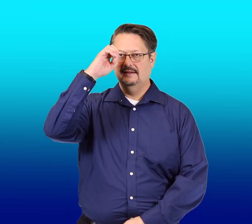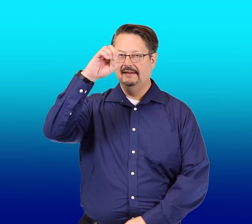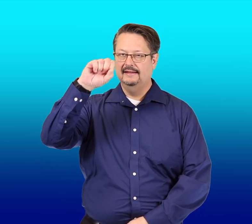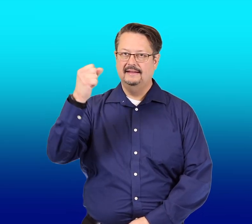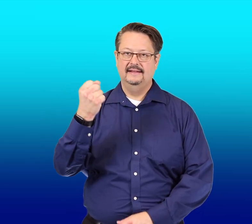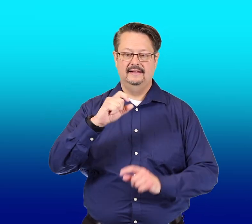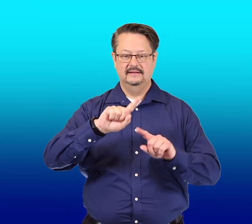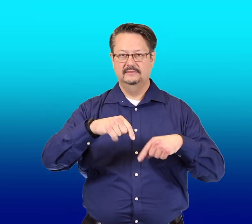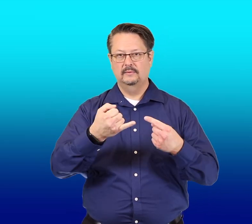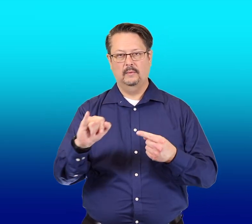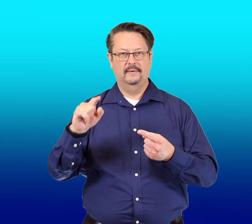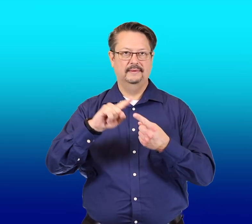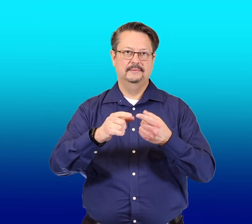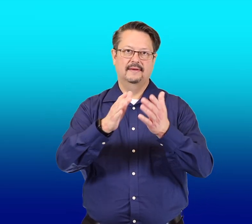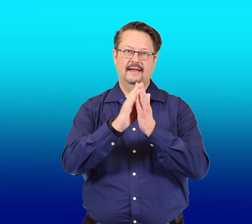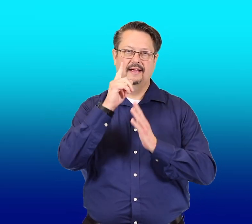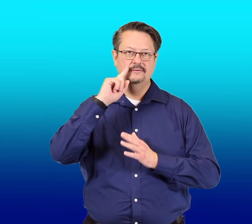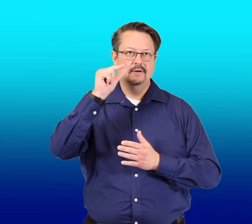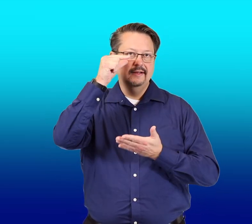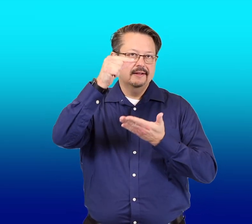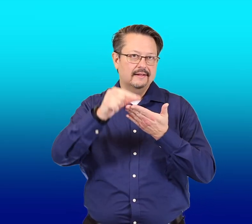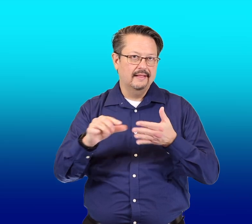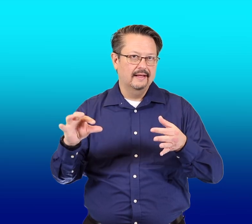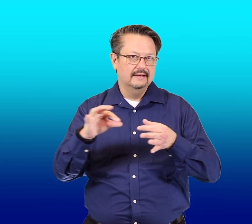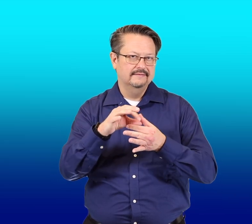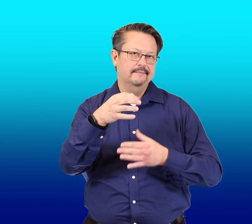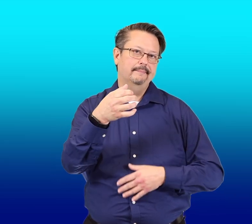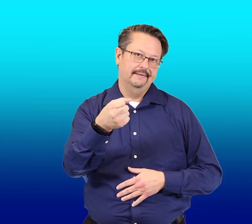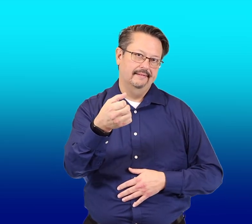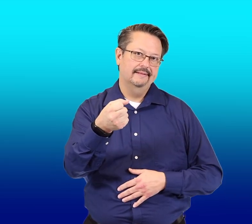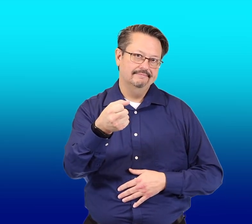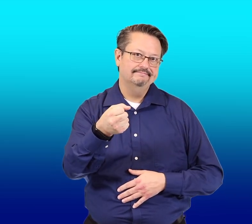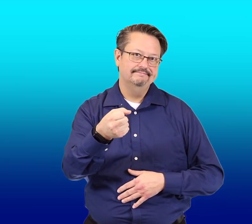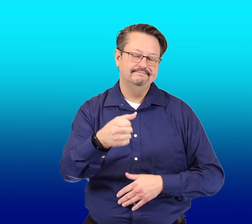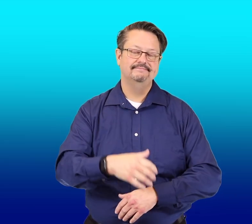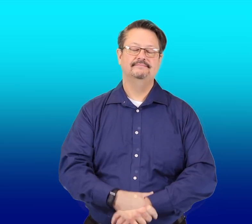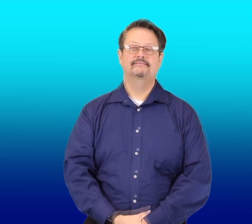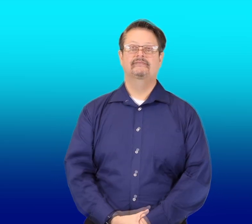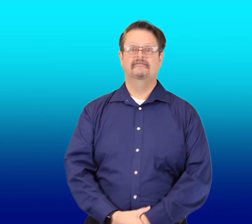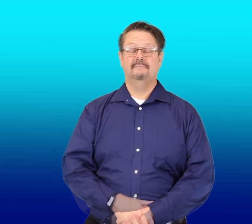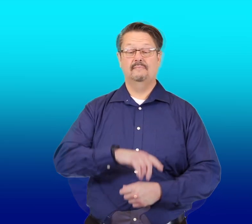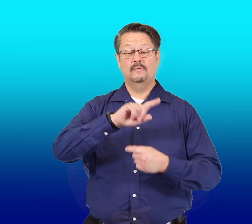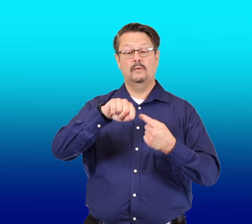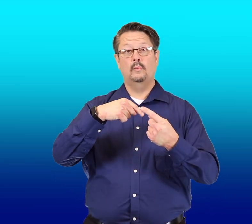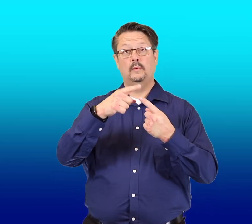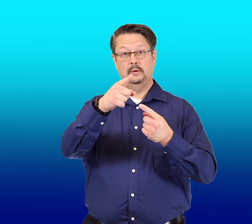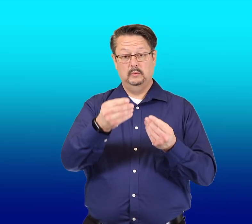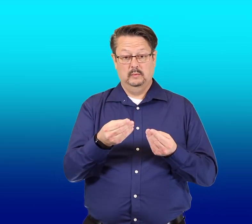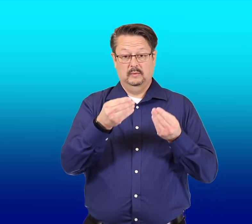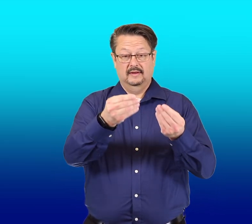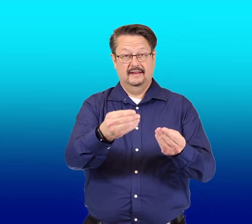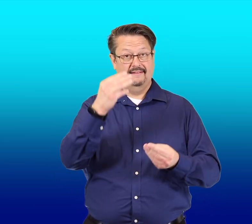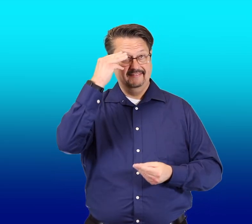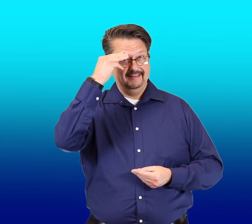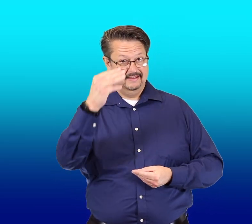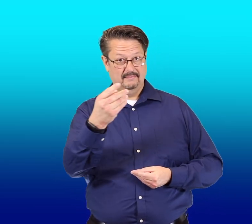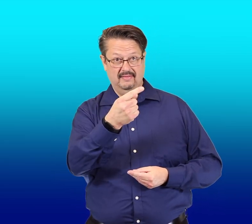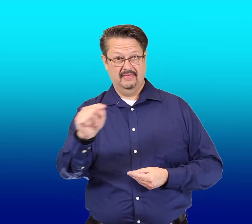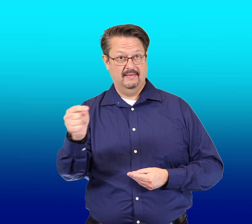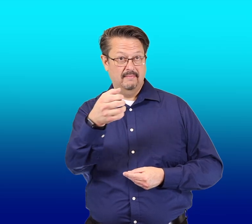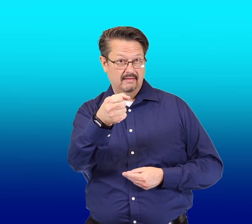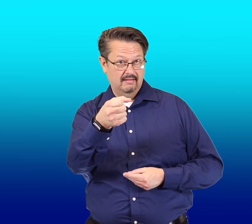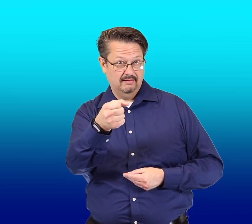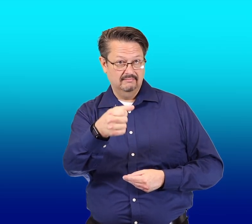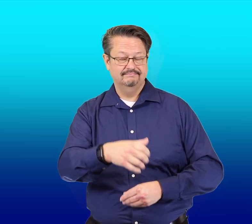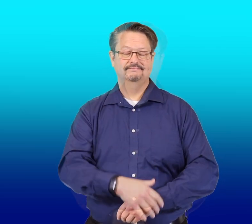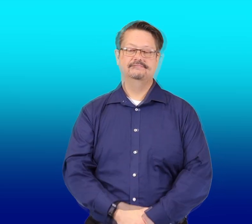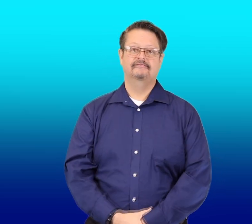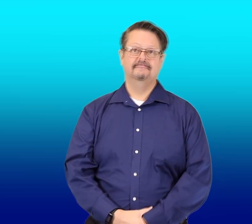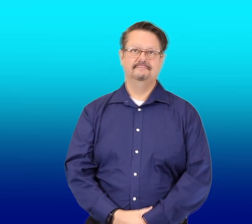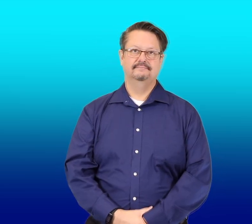he's going to ask for a glass of milk. When you give him the milk,